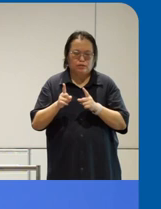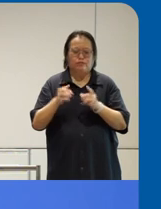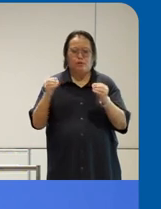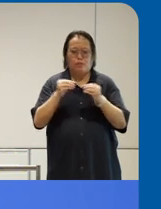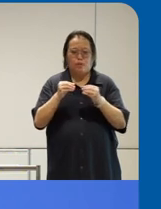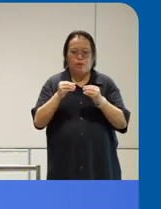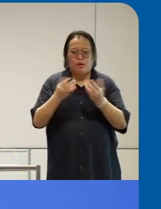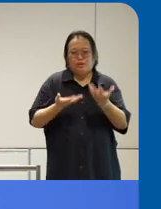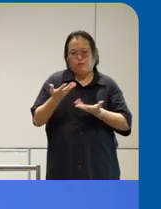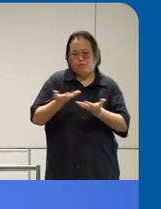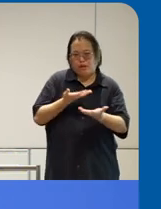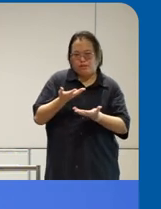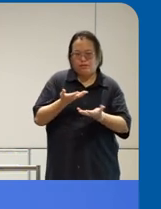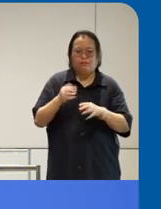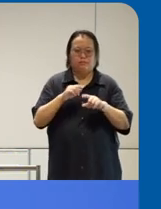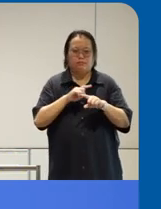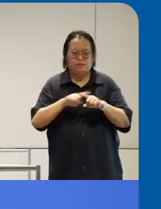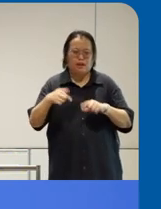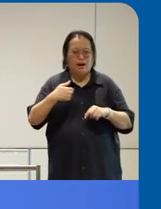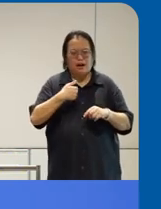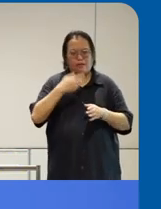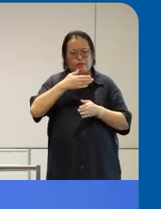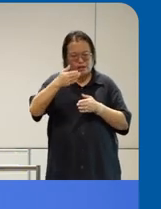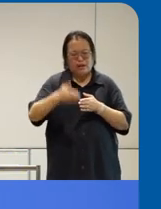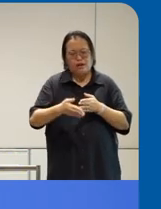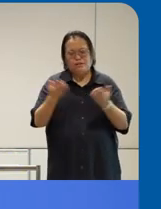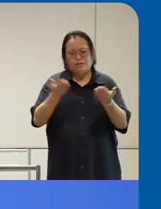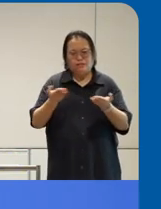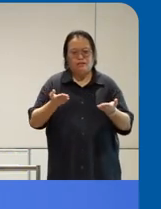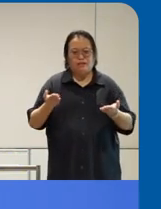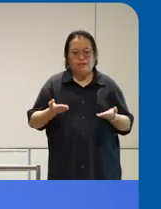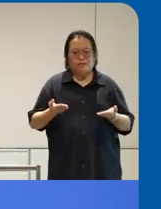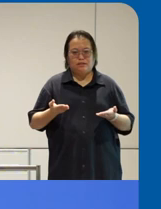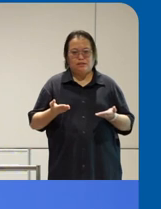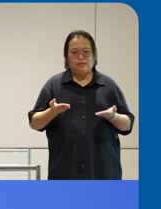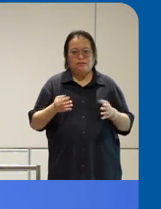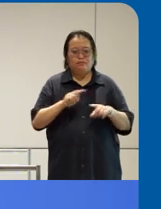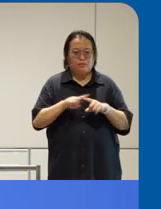um I I guess I'll have to sort of end it around here although I think I do want to um again do